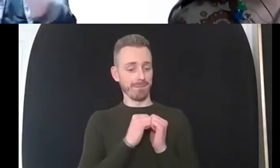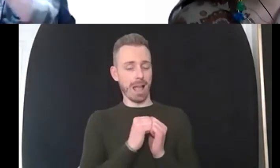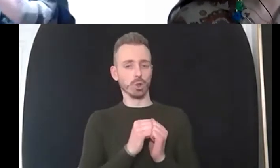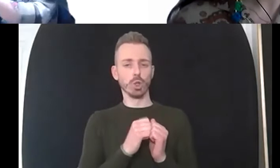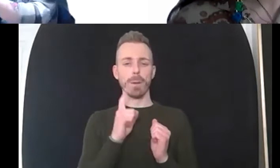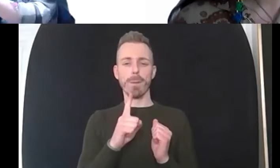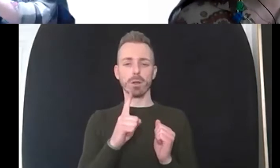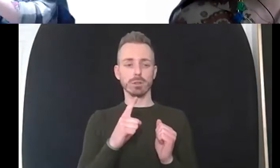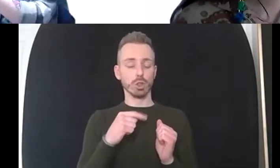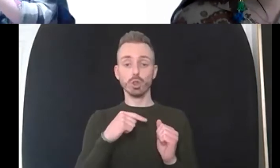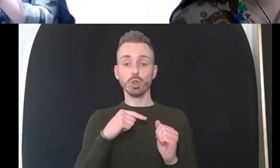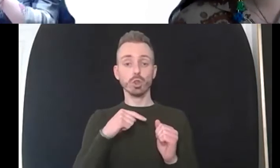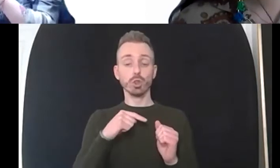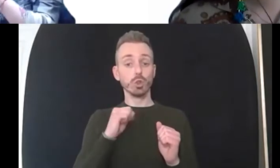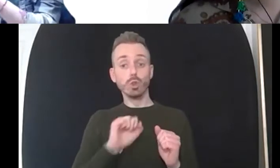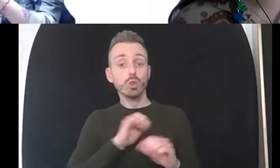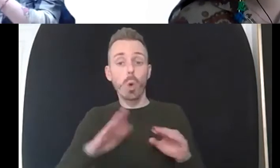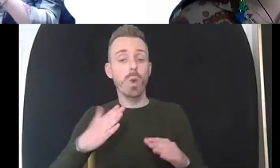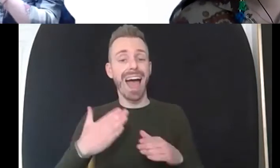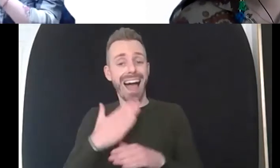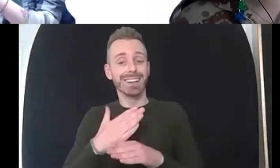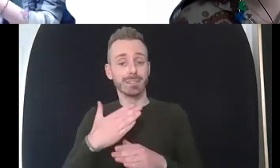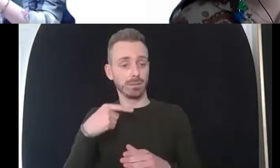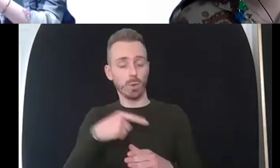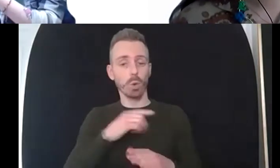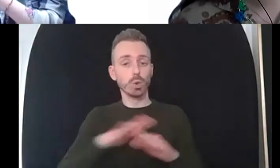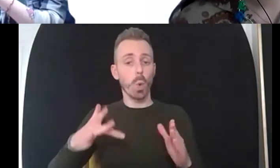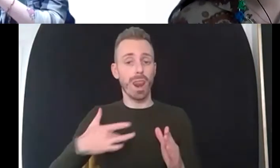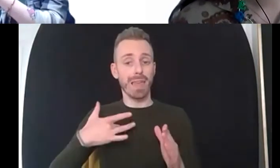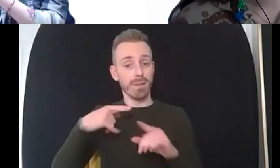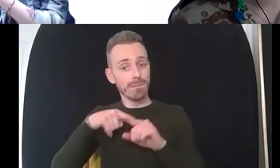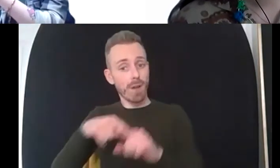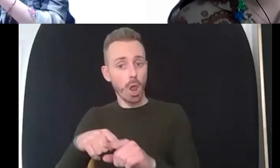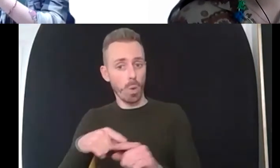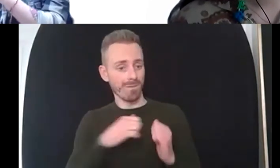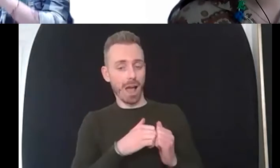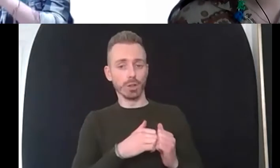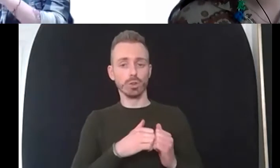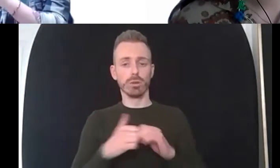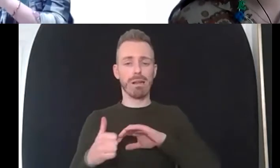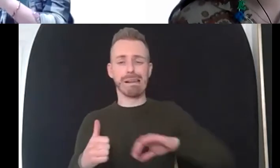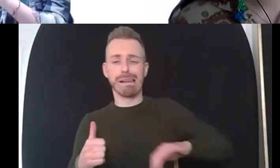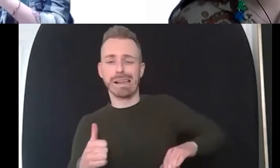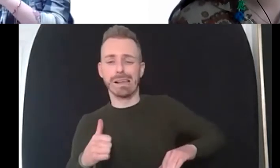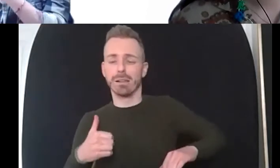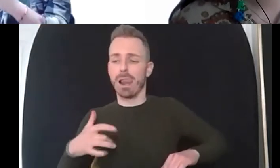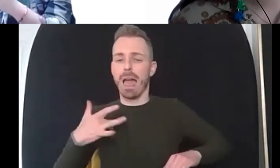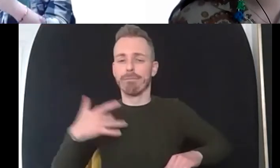get to living those values the happier you can be so we start realigning those values then together